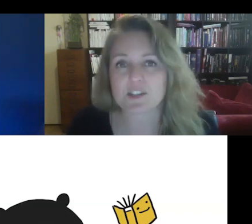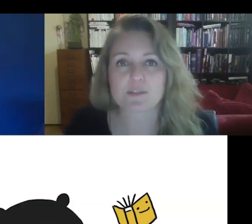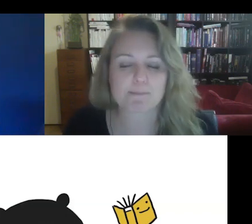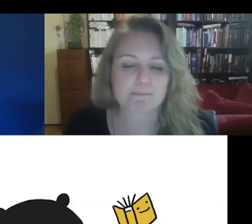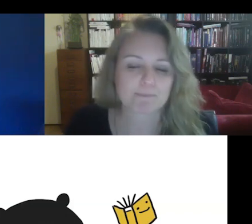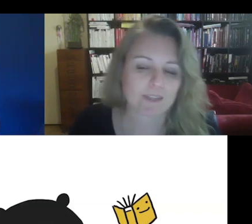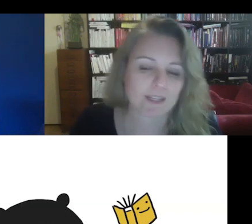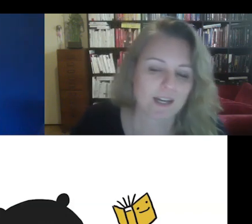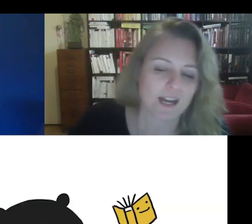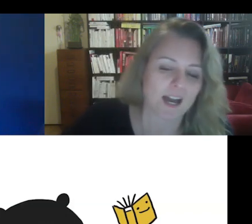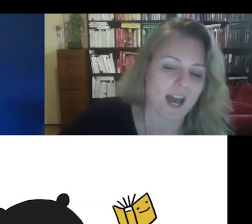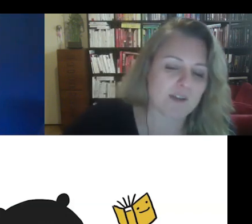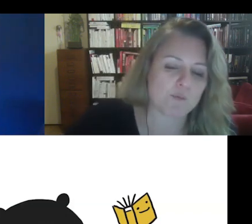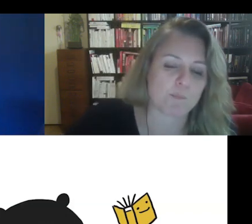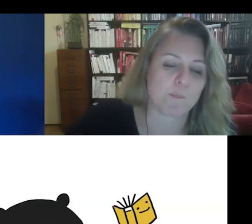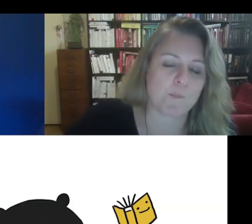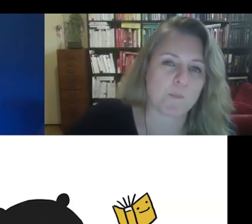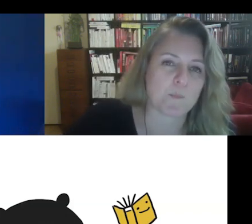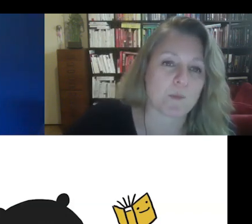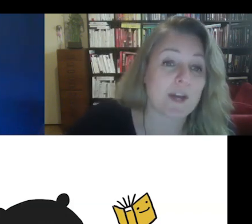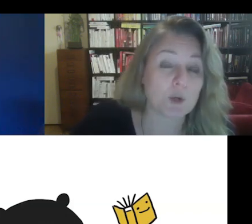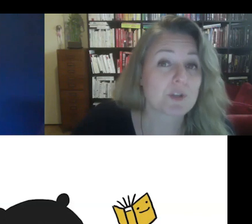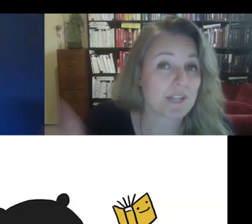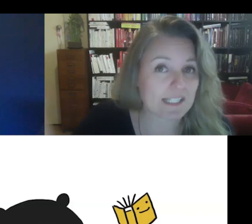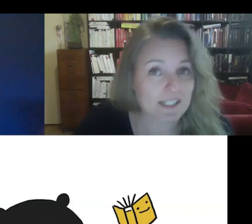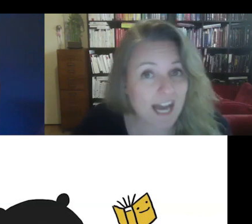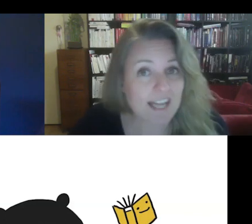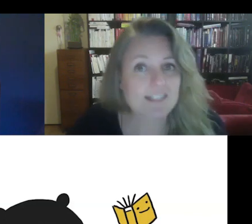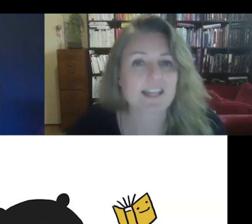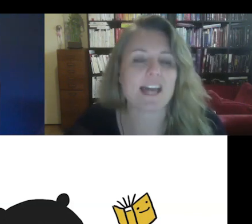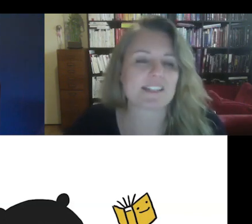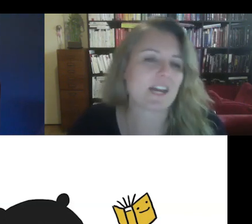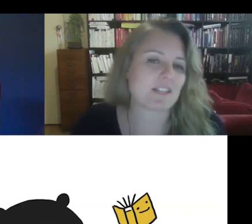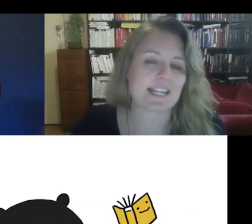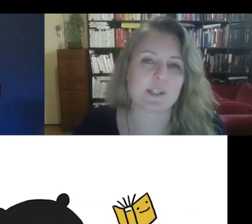them as creatives. And also these slides, as Kevin said at the